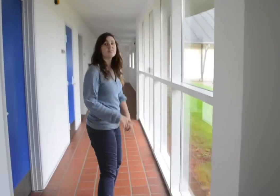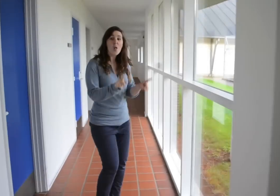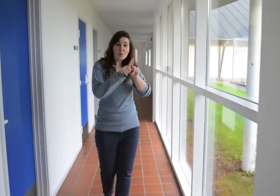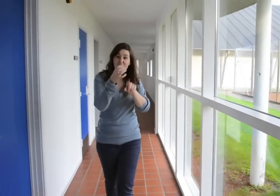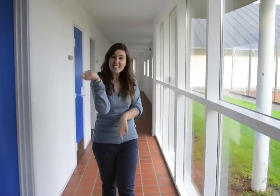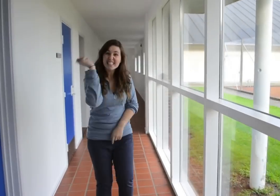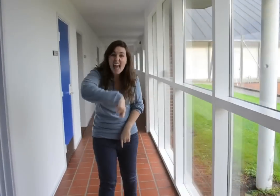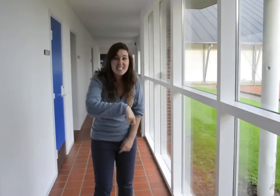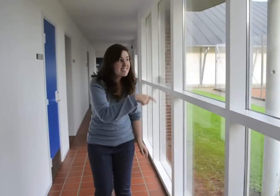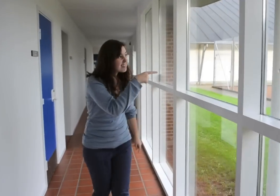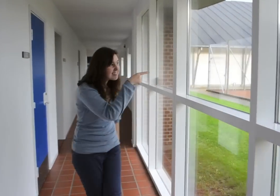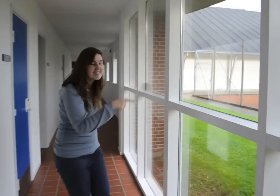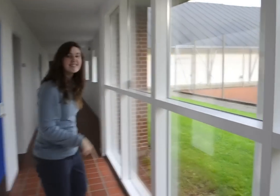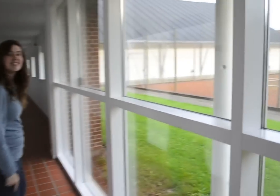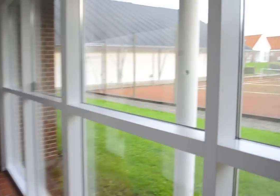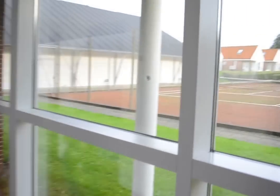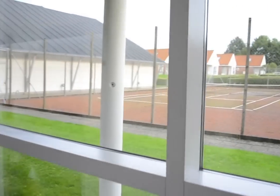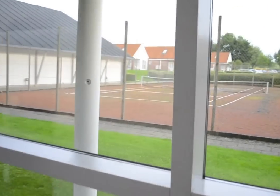We also have tennis courts over there!